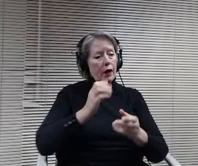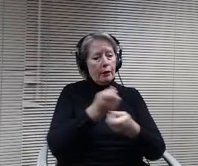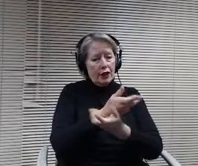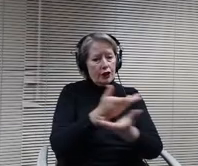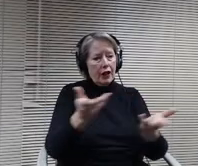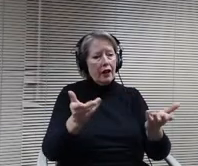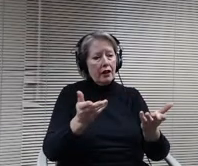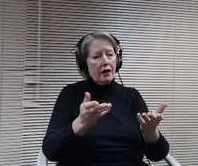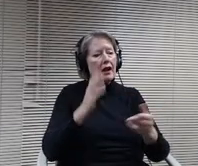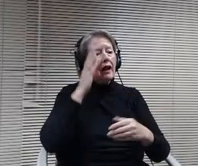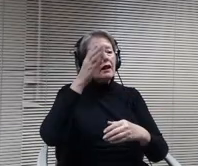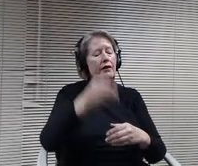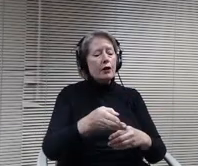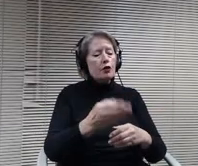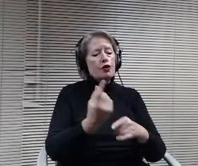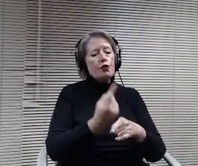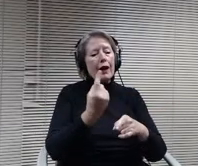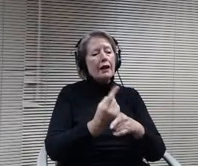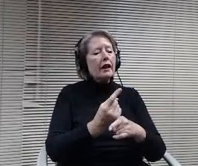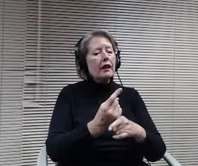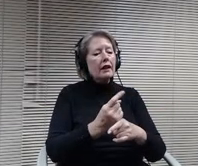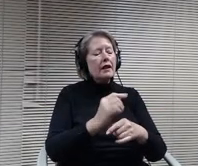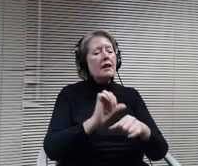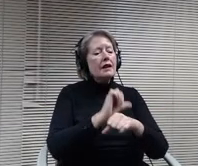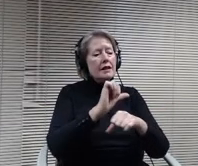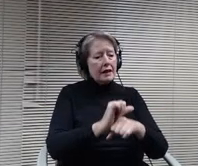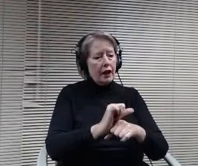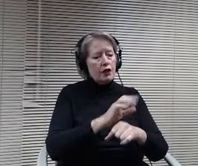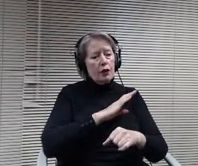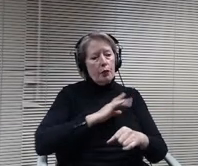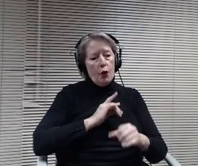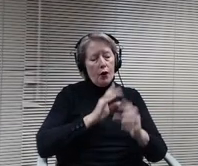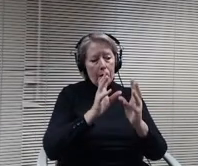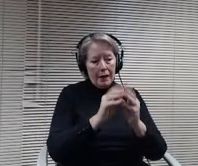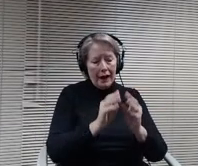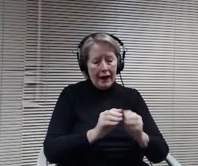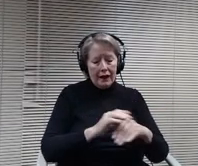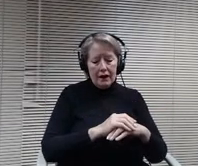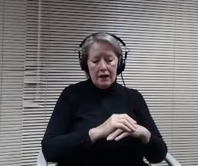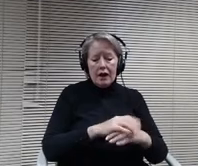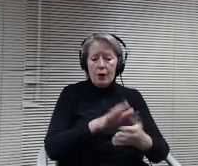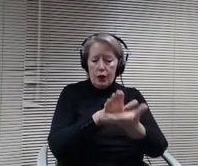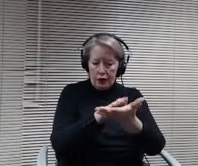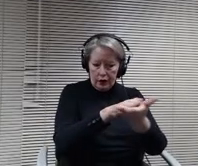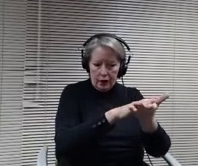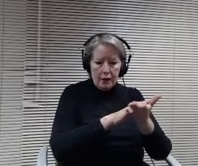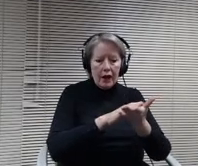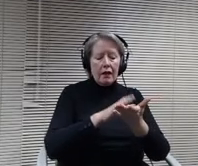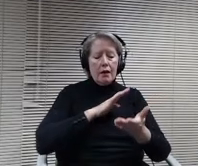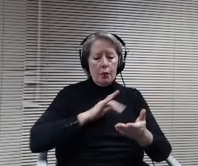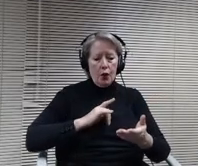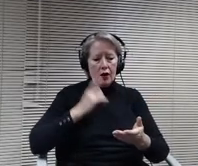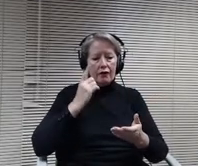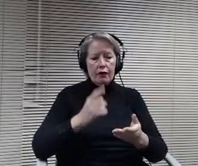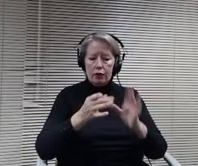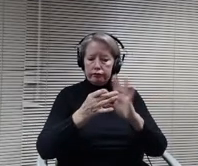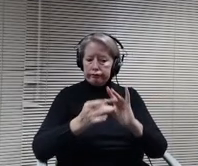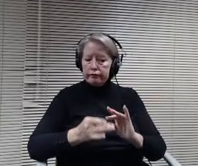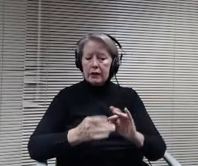Additionally, I would like to commend the Board for the accommodations extended to the community in response to pandemic related restrictions on